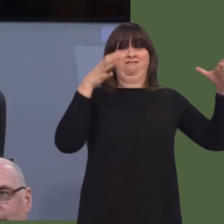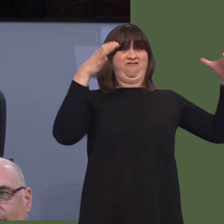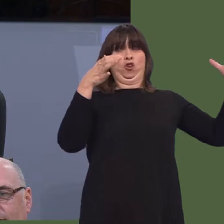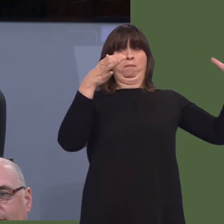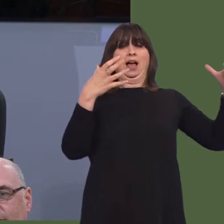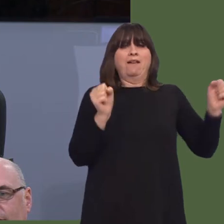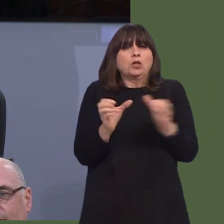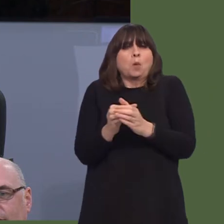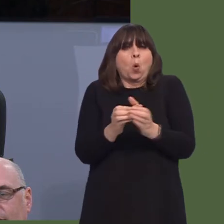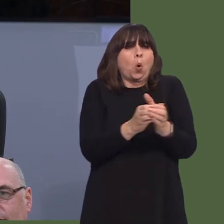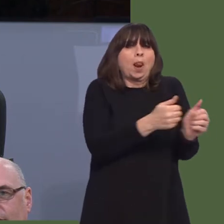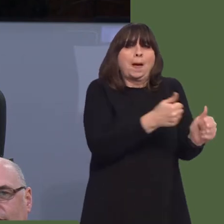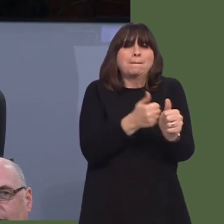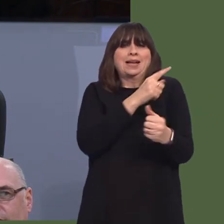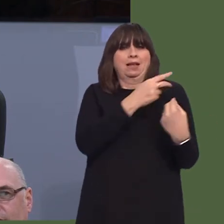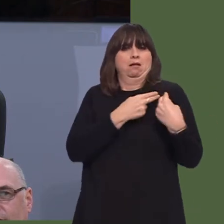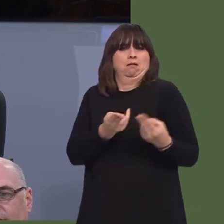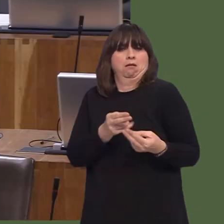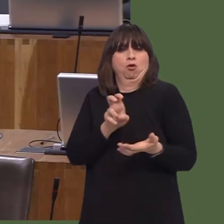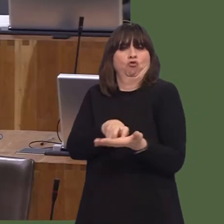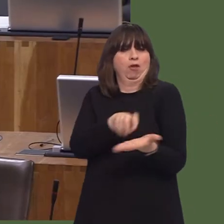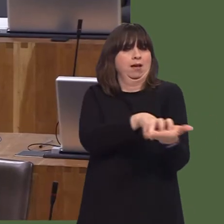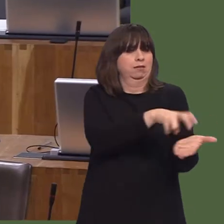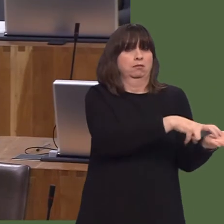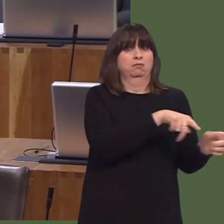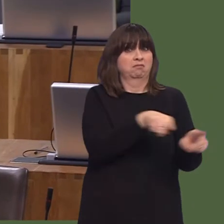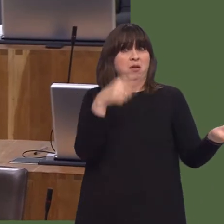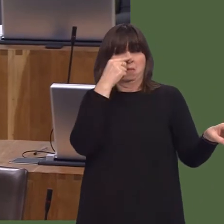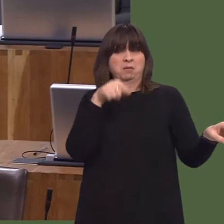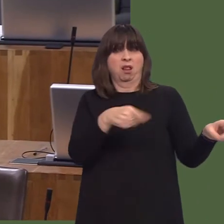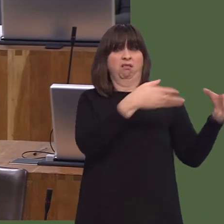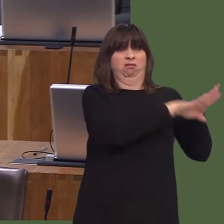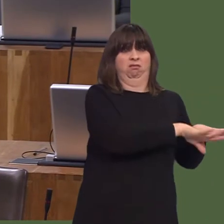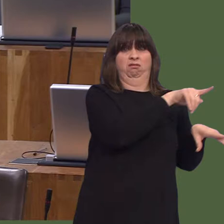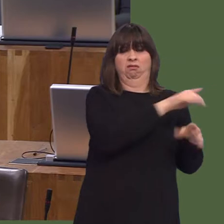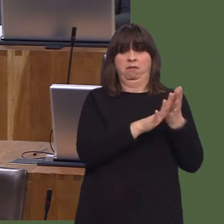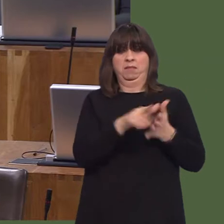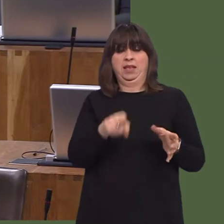sums of money in order to go away even where performance is well below the standard expected.